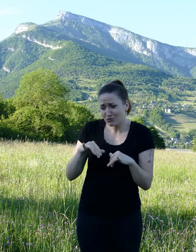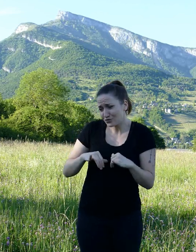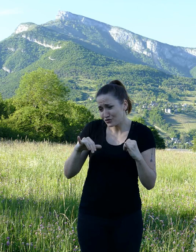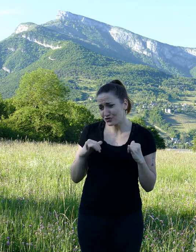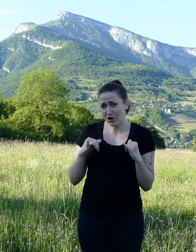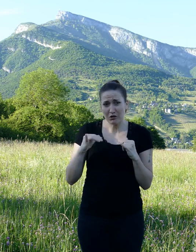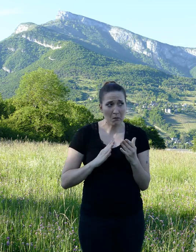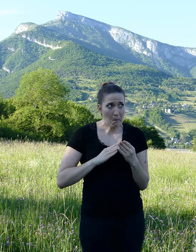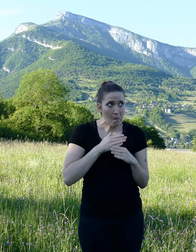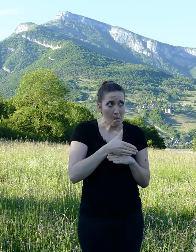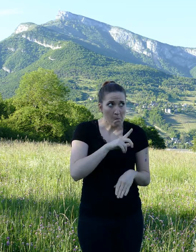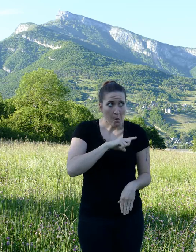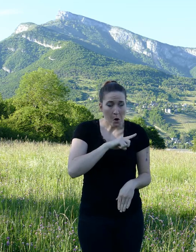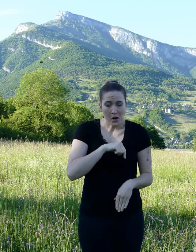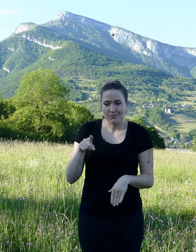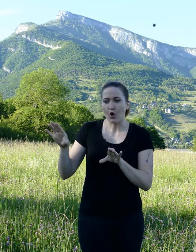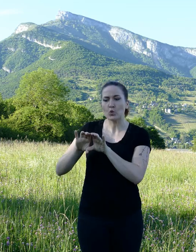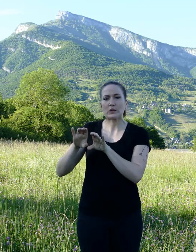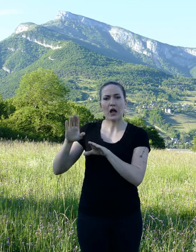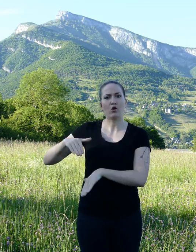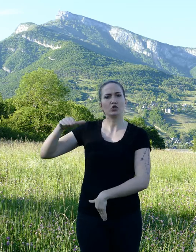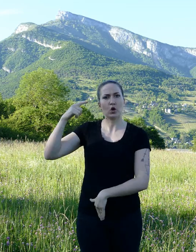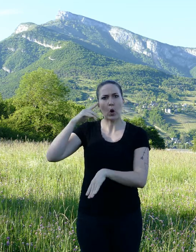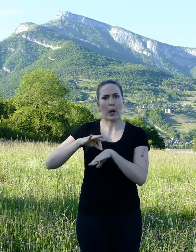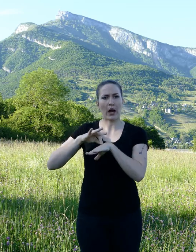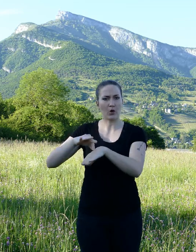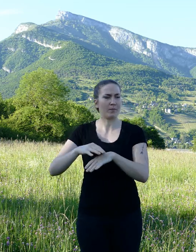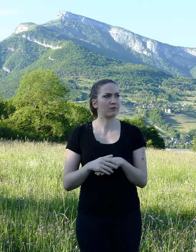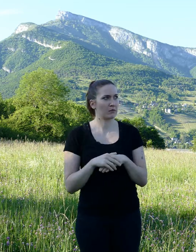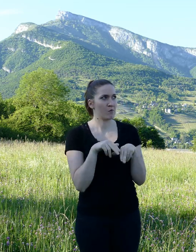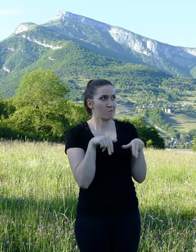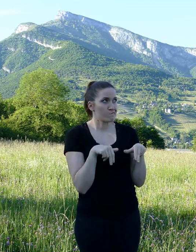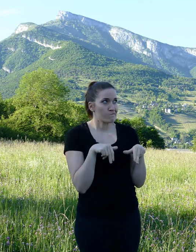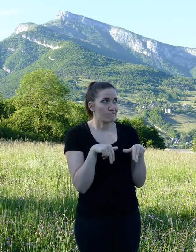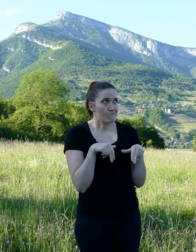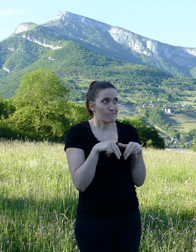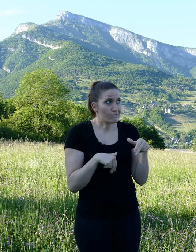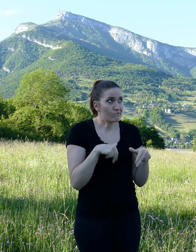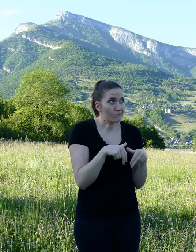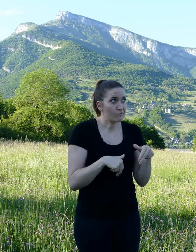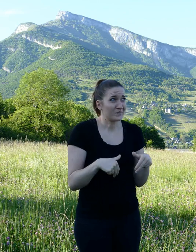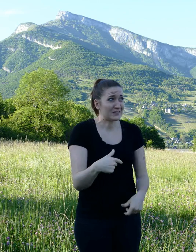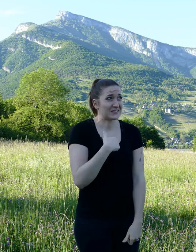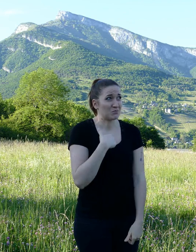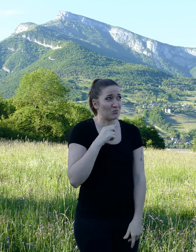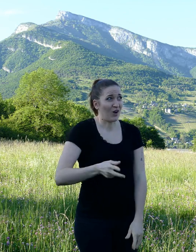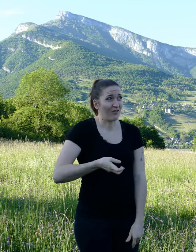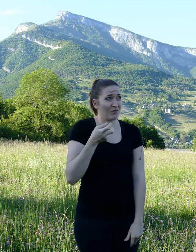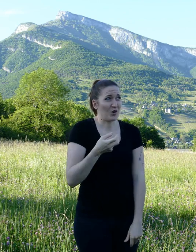accompanied by his older cousin. The young gerbil looked ashamed and admitted he was guilty, he was the troublemaker.